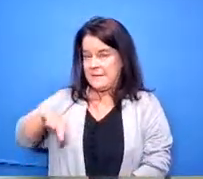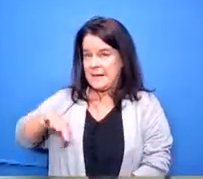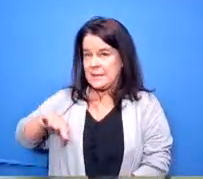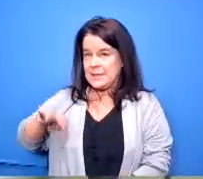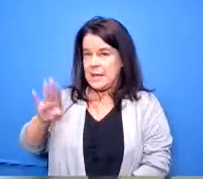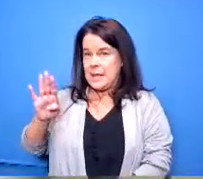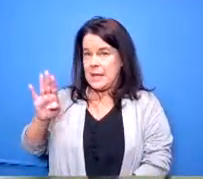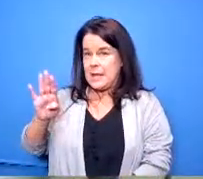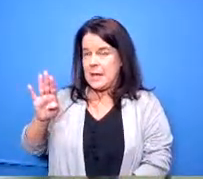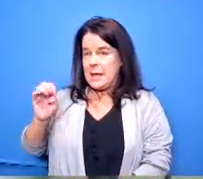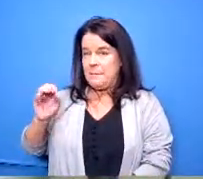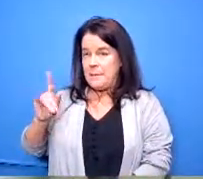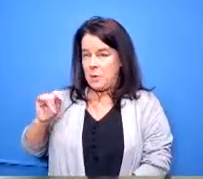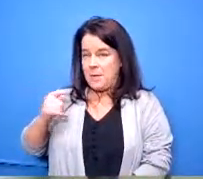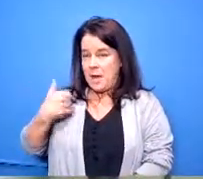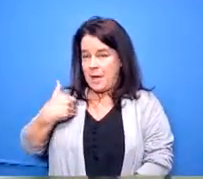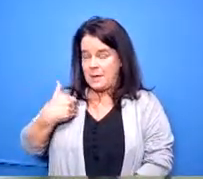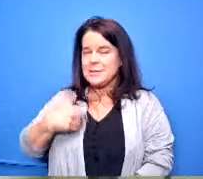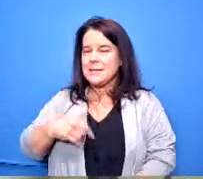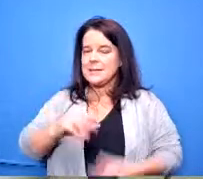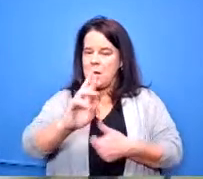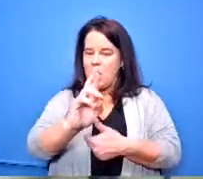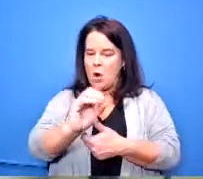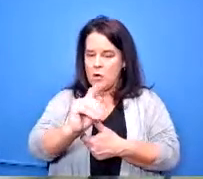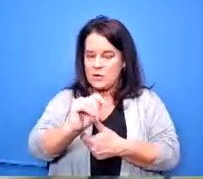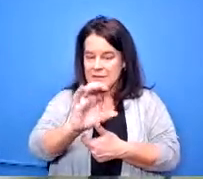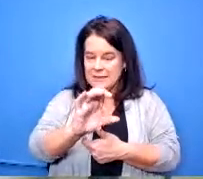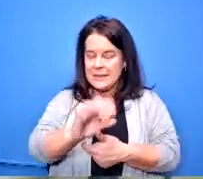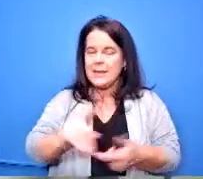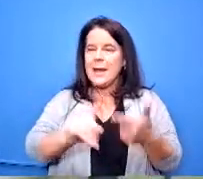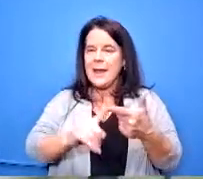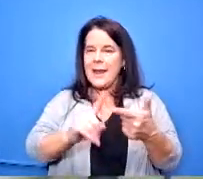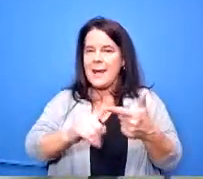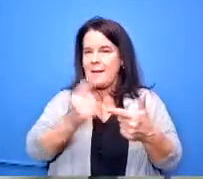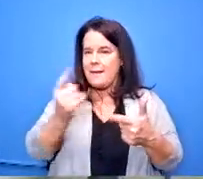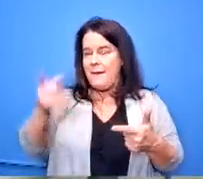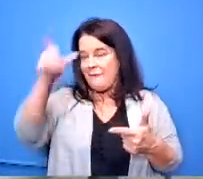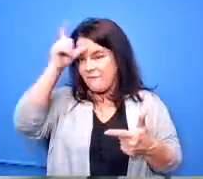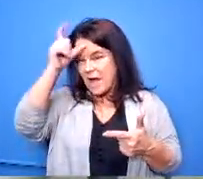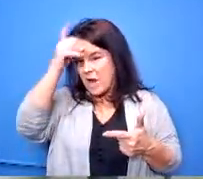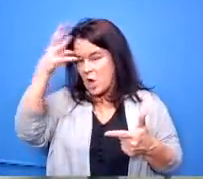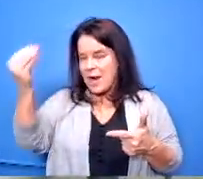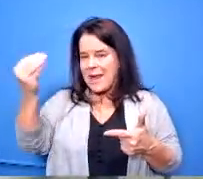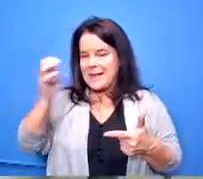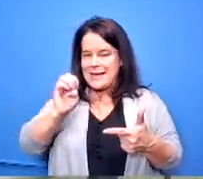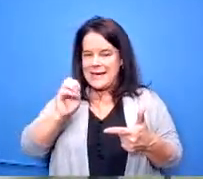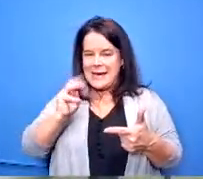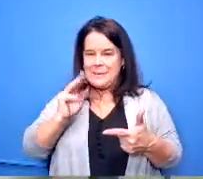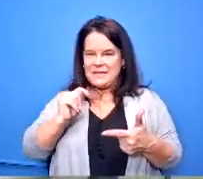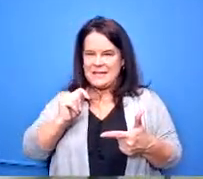that rotc program and they have that fire ent program so they have two additional offerings